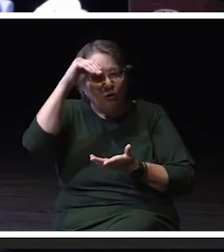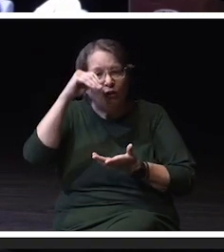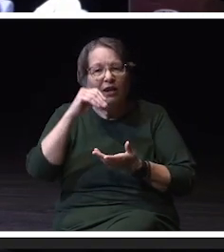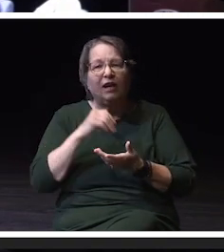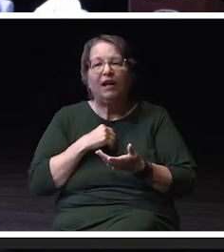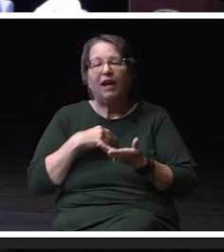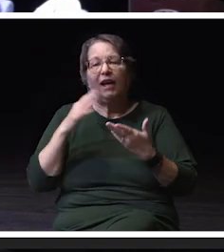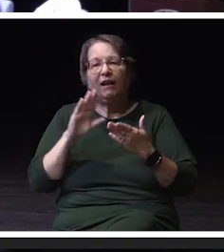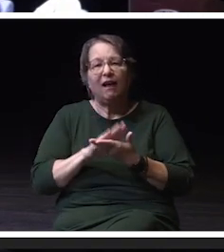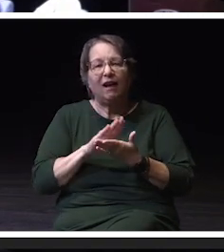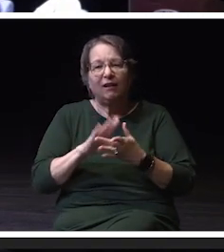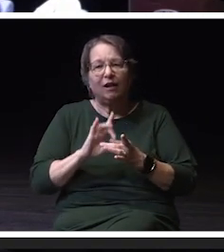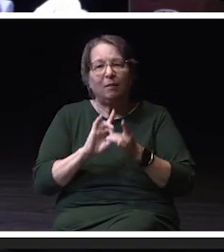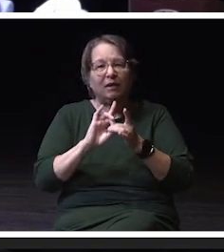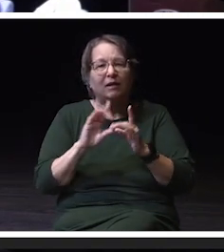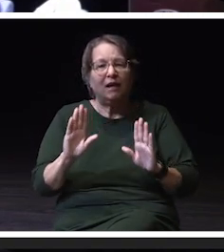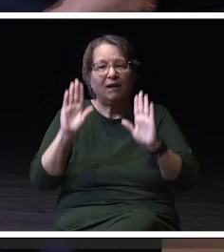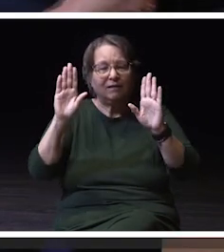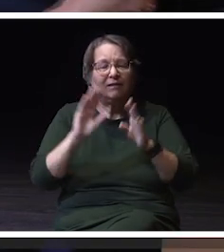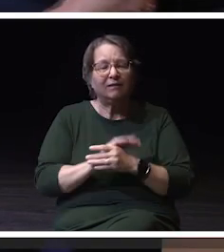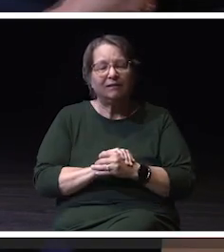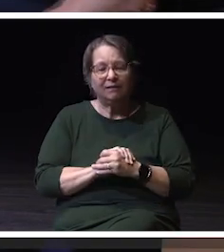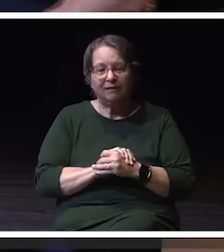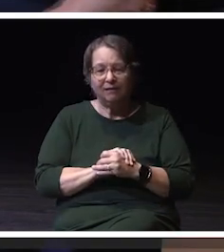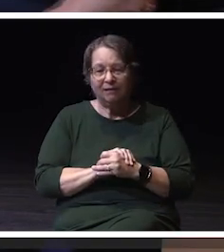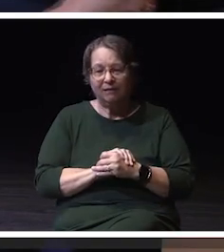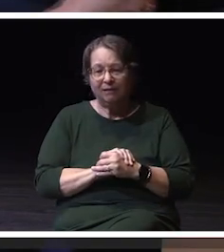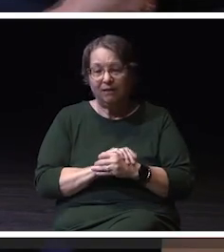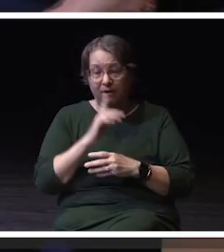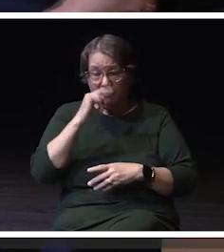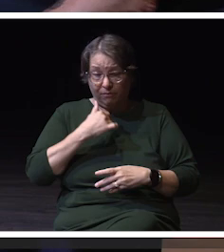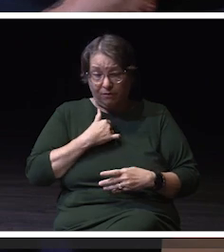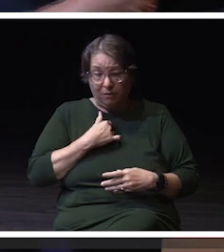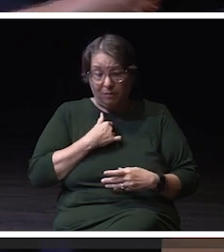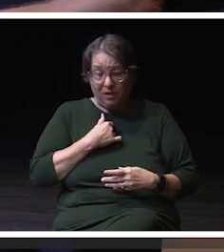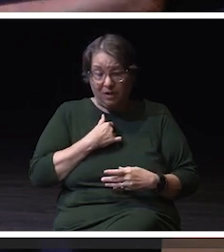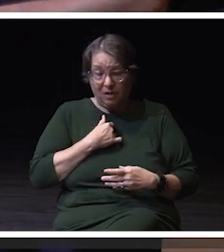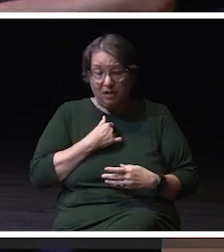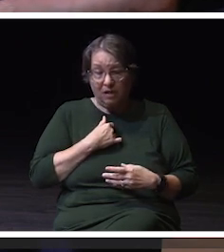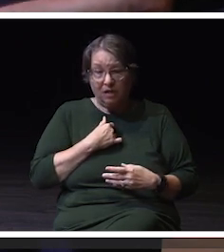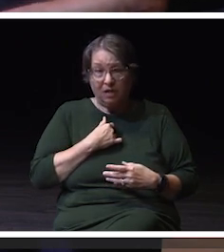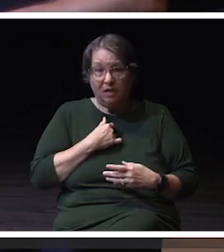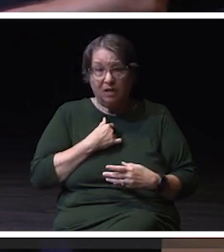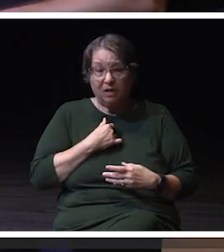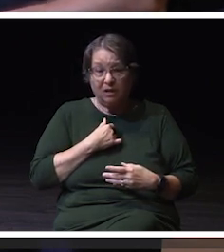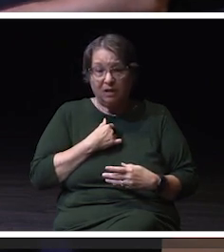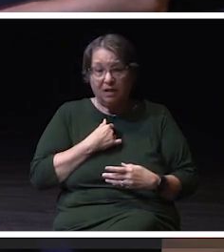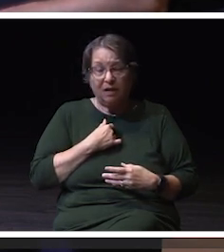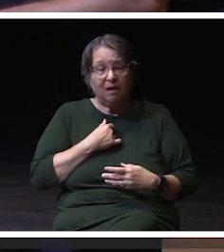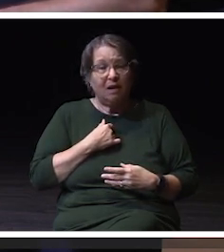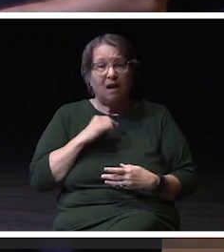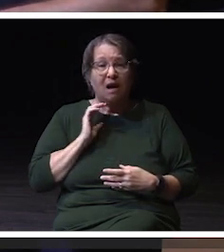And so for me, I can say, all the time I'm repetitive of our core values, right.